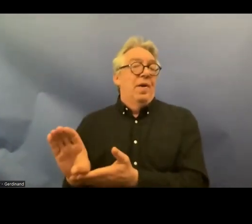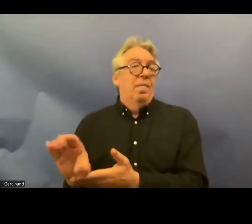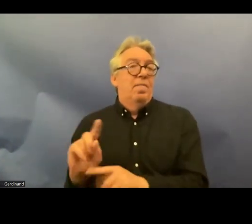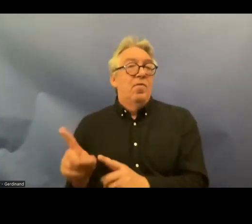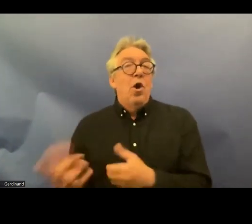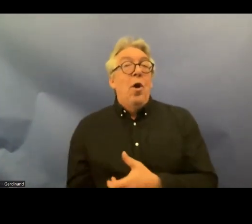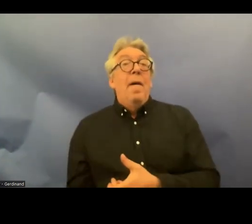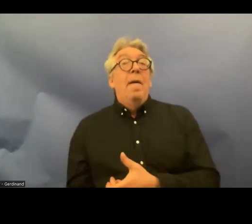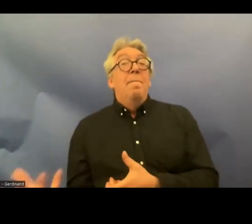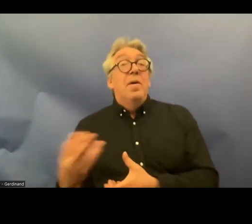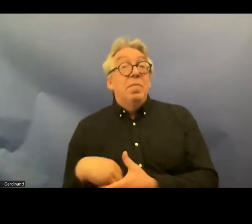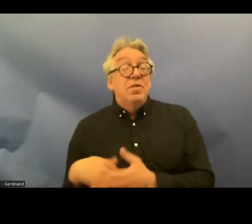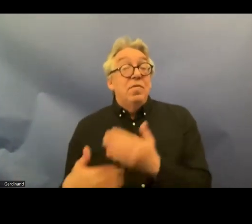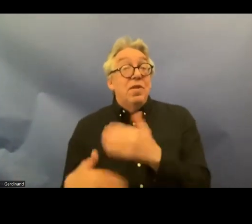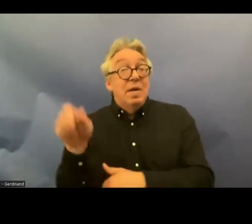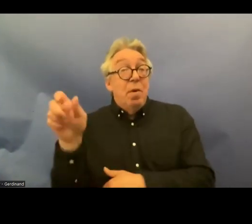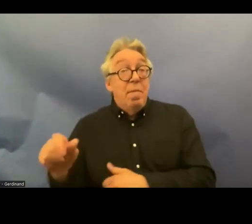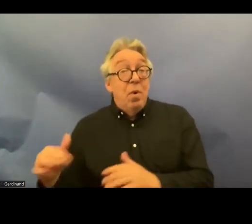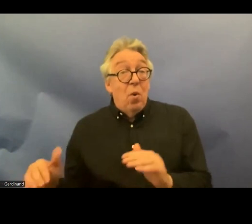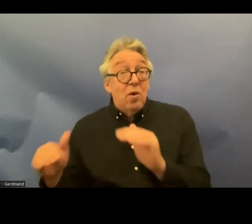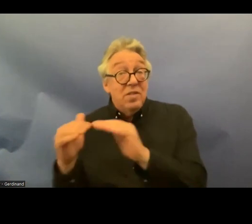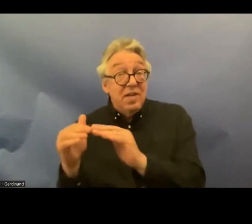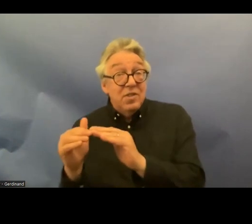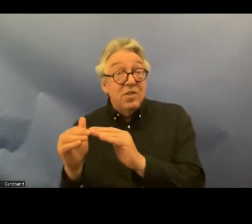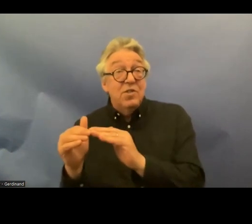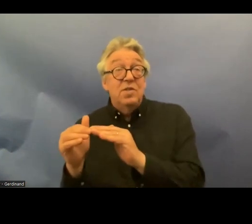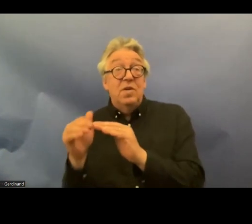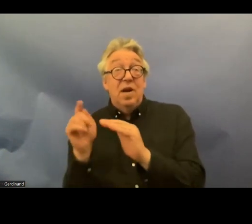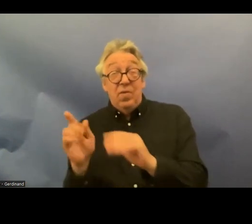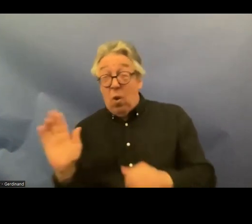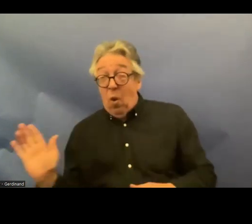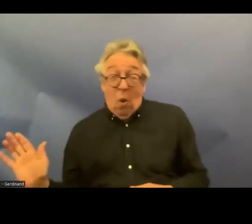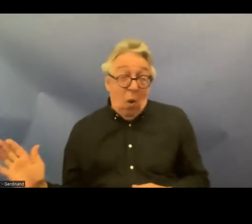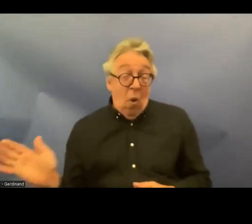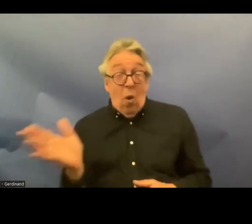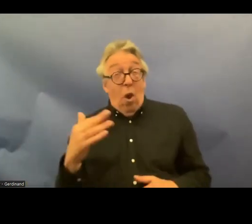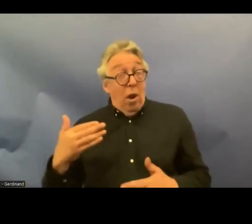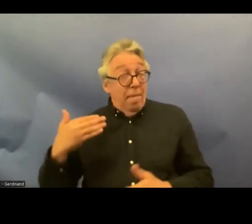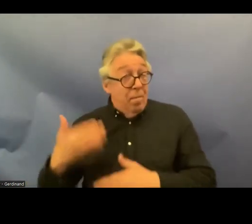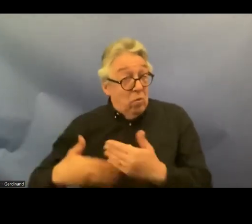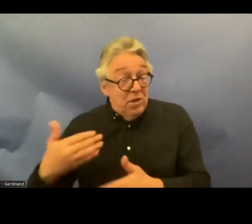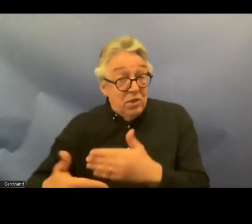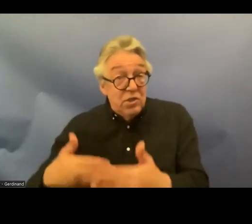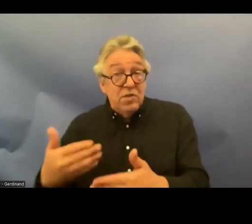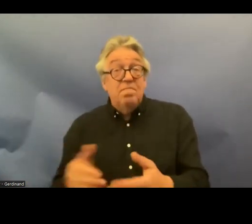disabilities and their organizations in all uh procedures that in the end affect